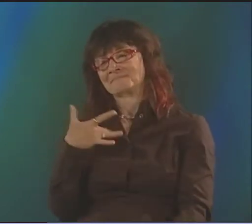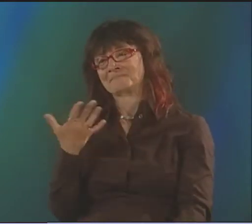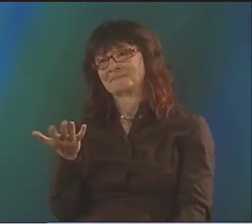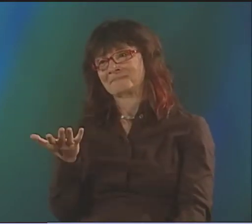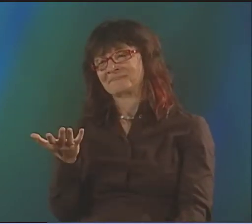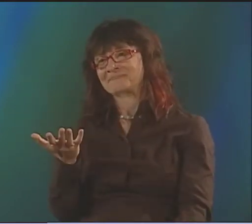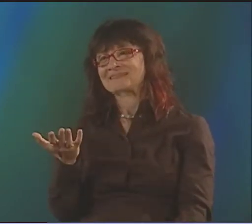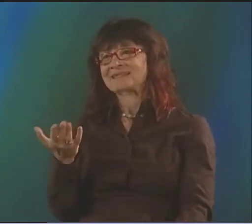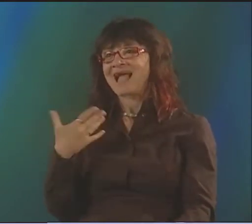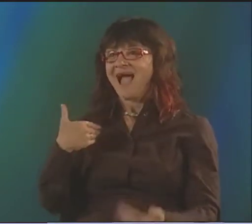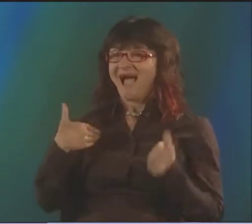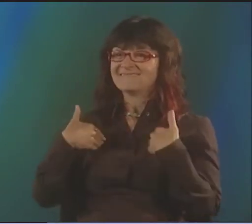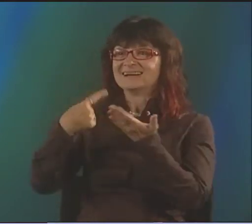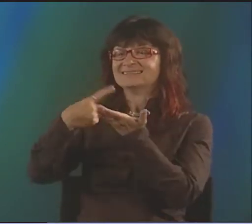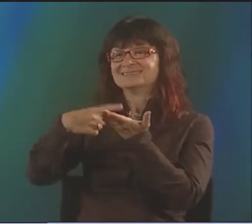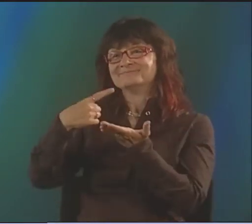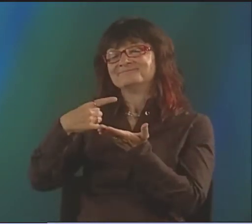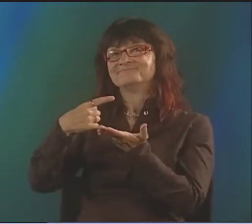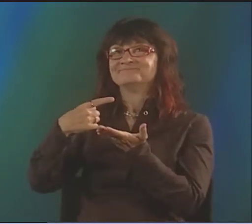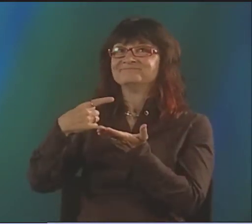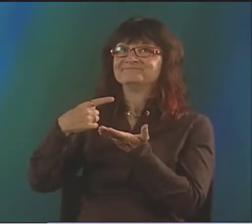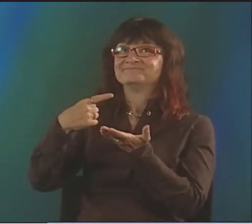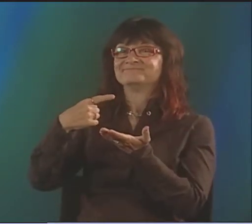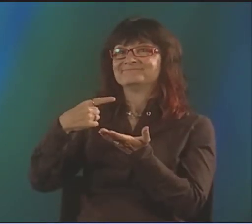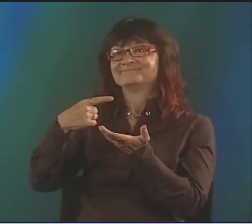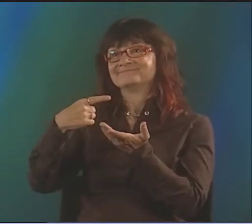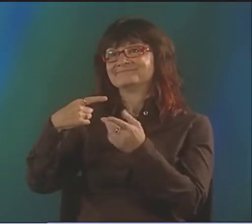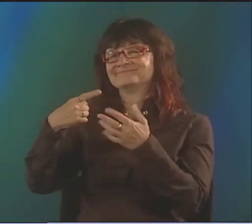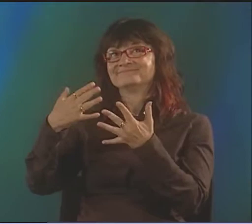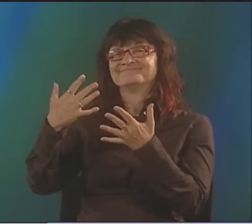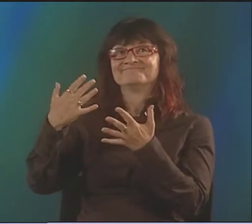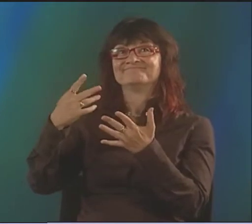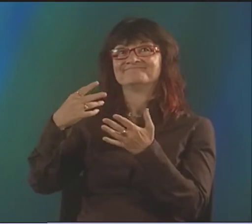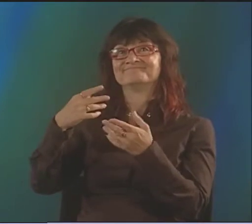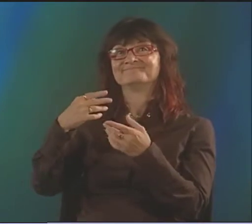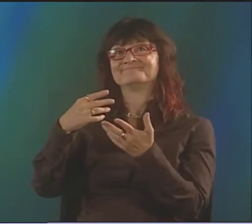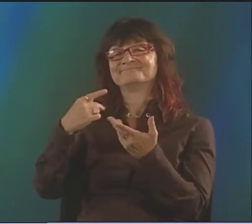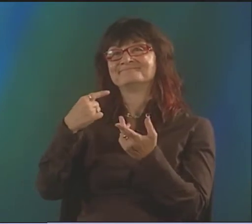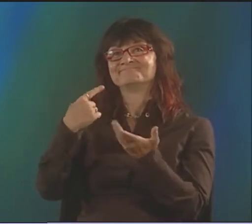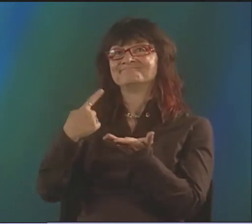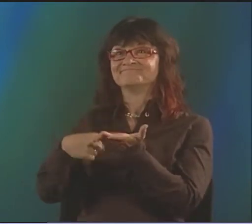COULD ENJOY A PERFORMANCE TOGETHER, THE DEAF PEOPLE WATCHING THE SIGNS AND THE HEARING PEOPLE HEARING A VOICE.